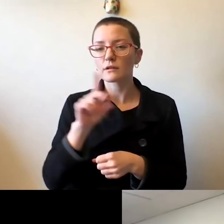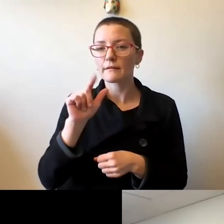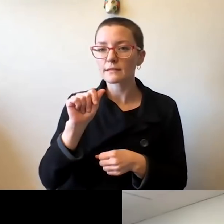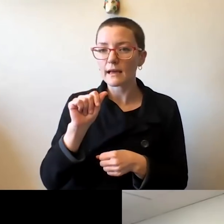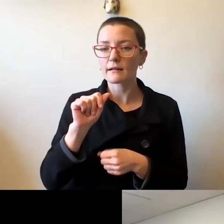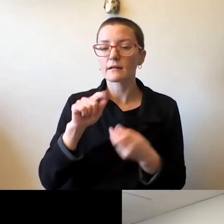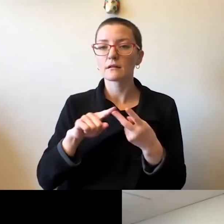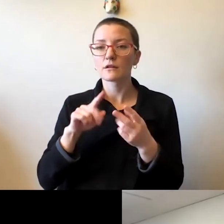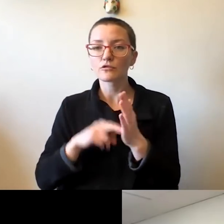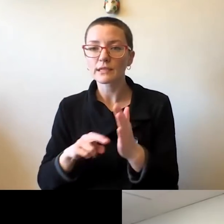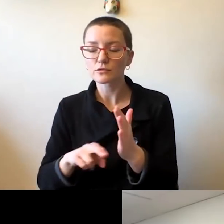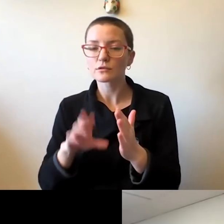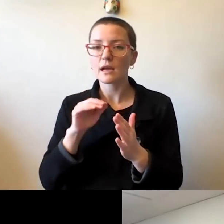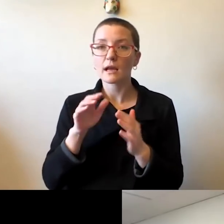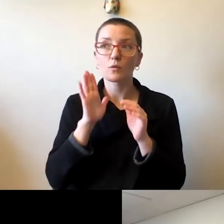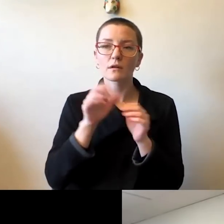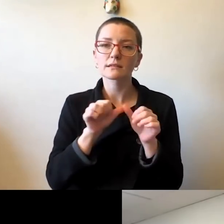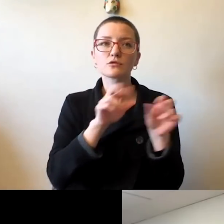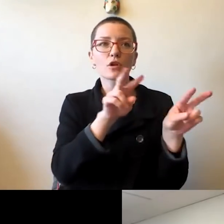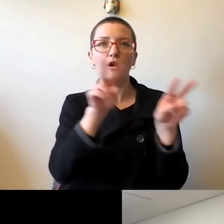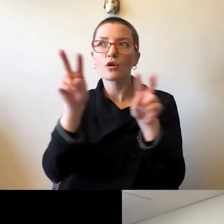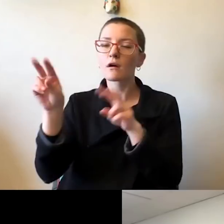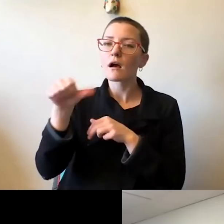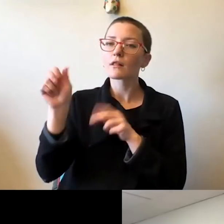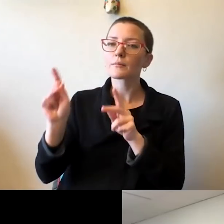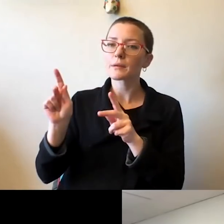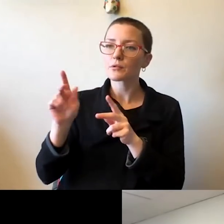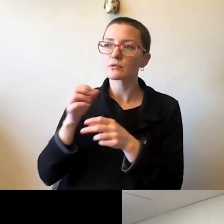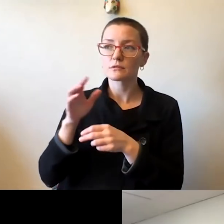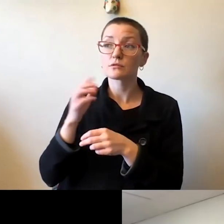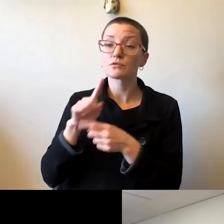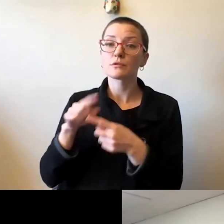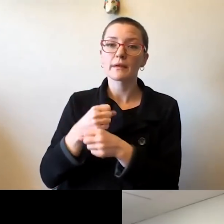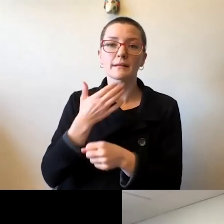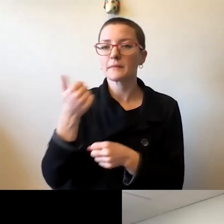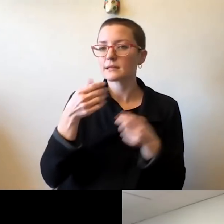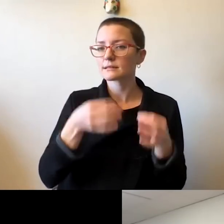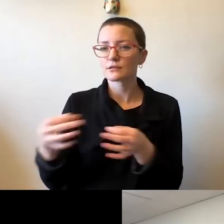by ourselves and others, so that we continue to make the best decision possible for our community.